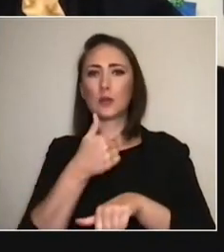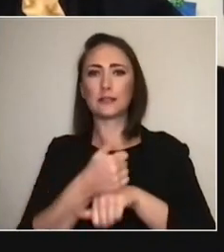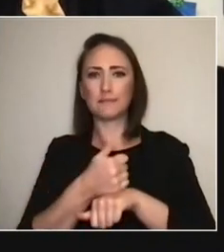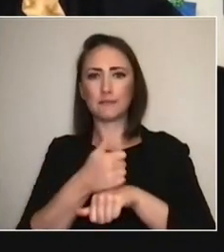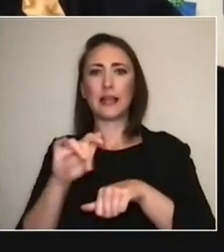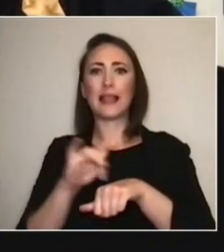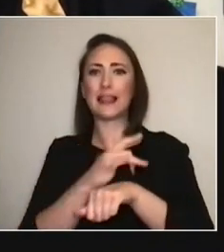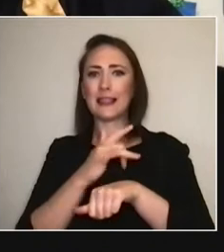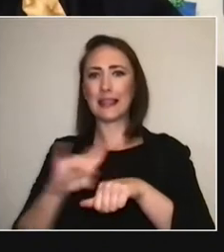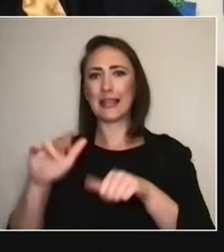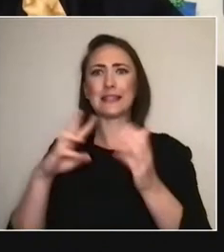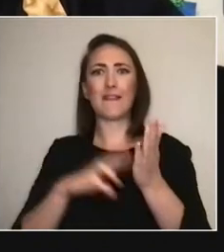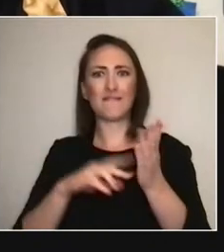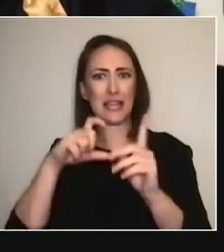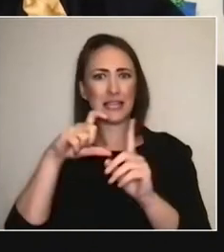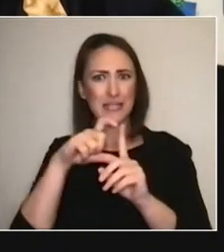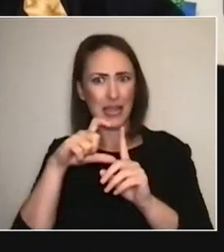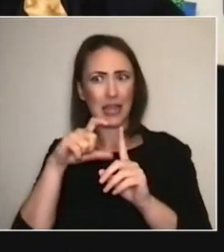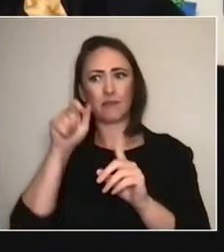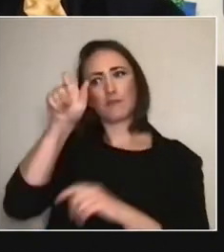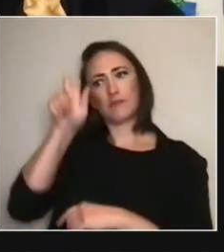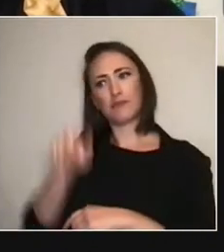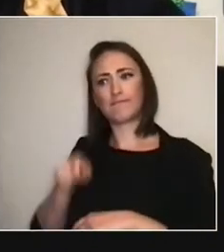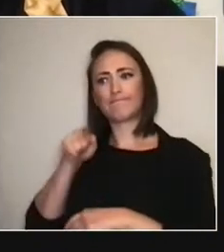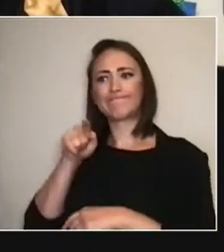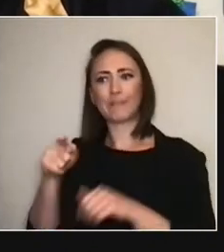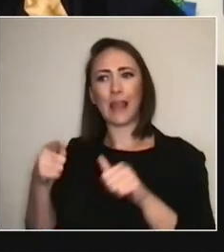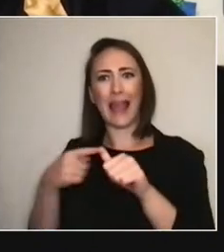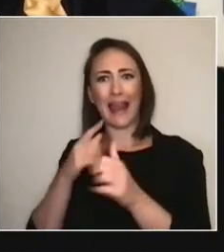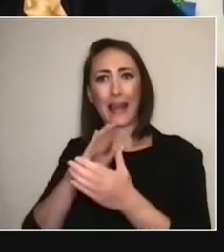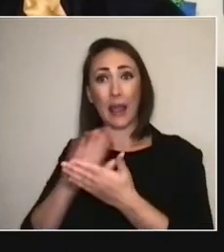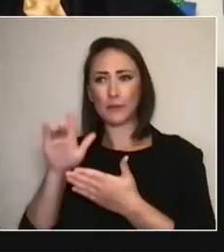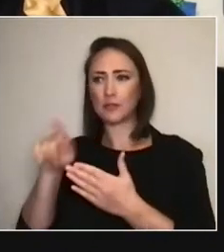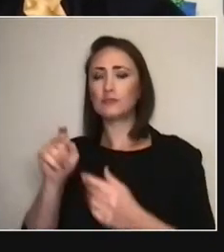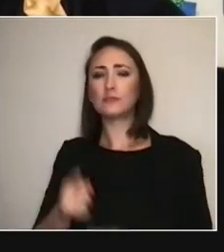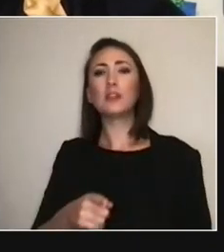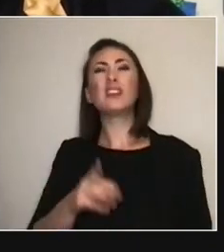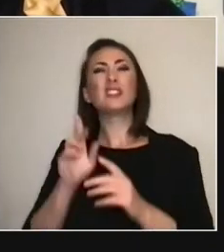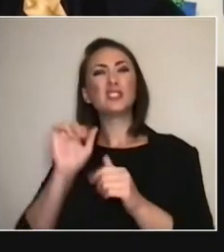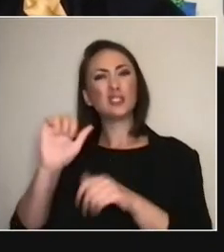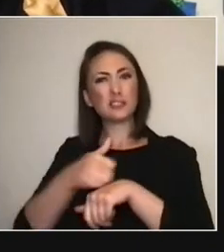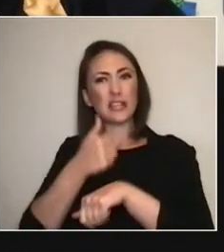two audience members sit in front of each other at a cafe, they get a script, an MP3 player,